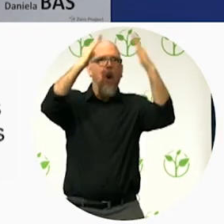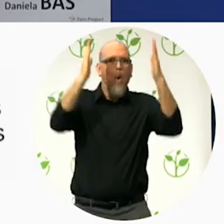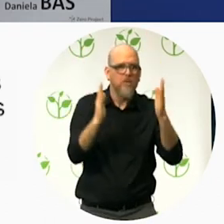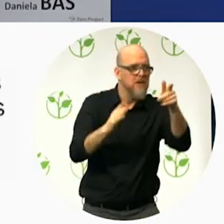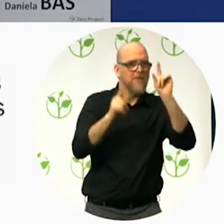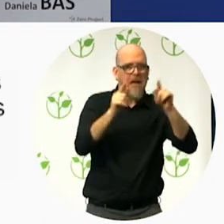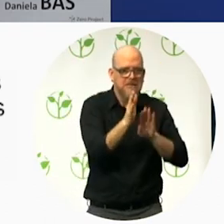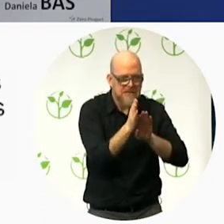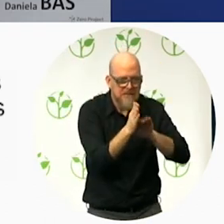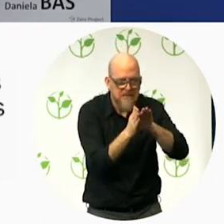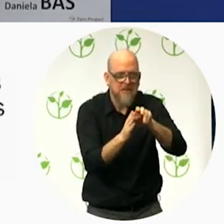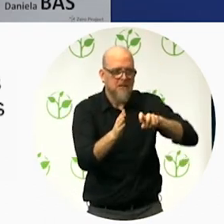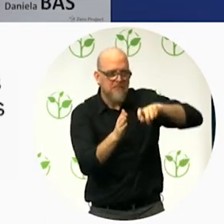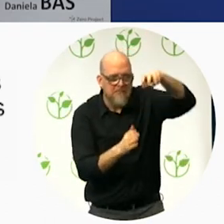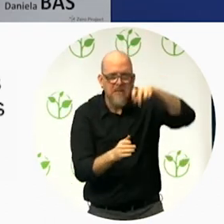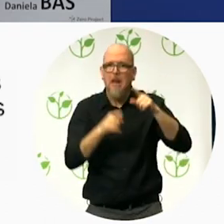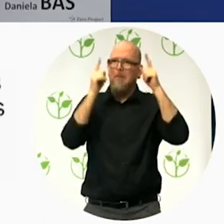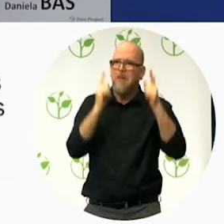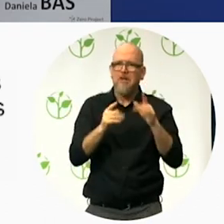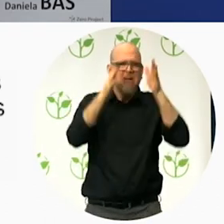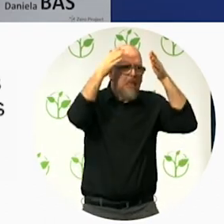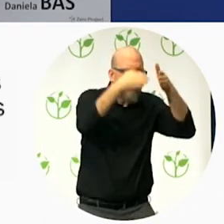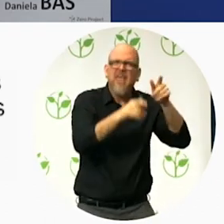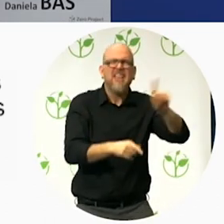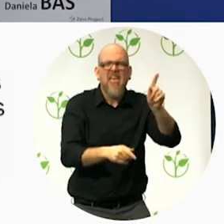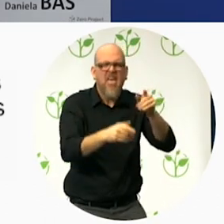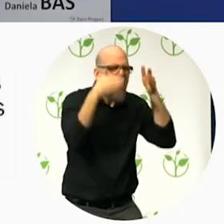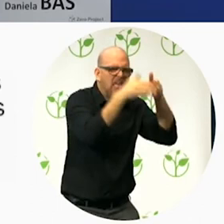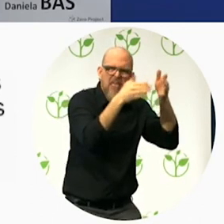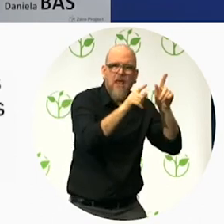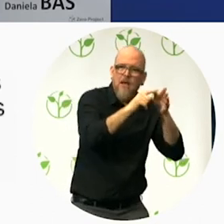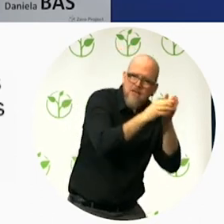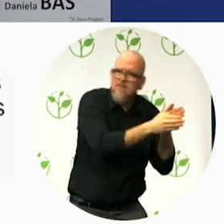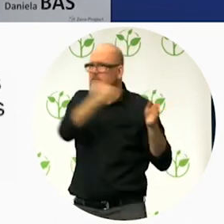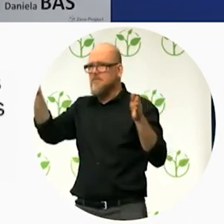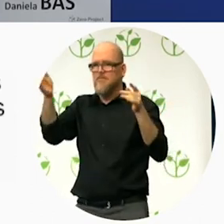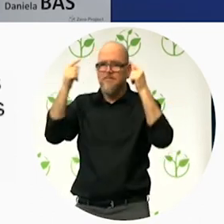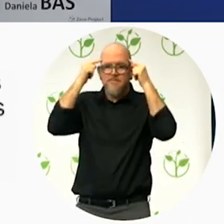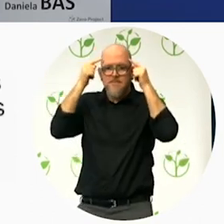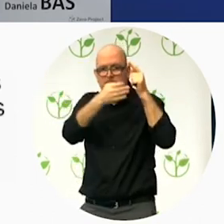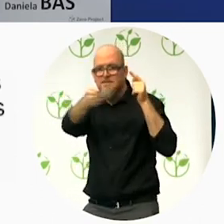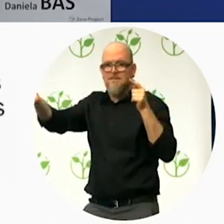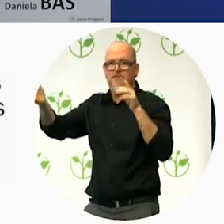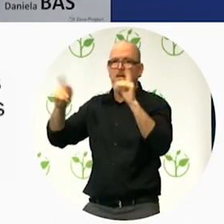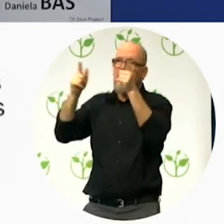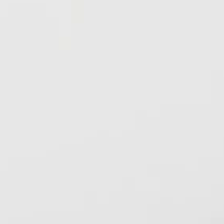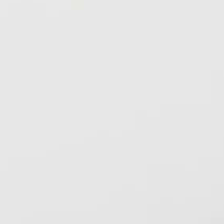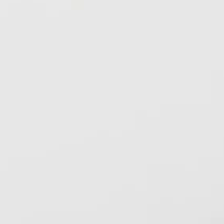everybody: needs, wishes, hopes, aspiration; It applies to everybody. It's an equalizer.